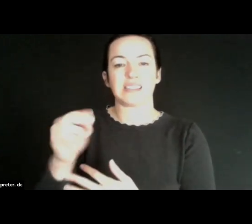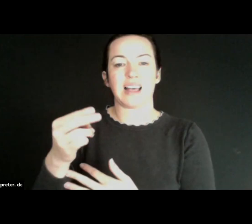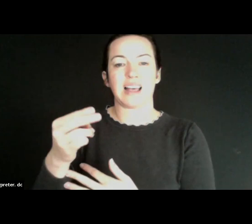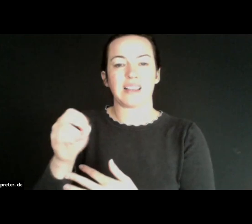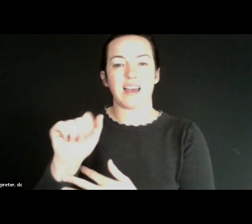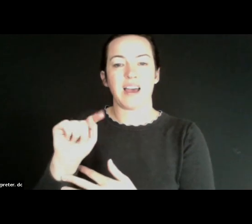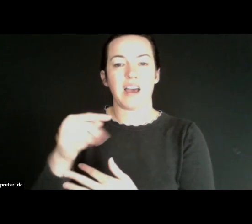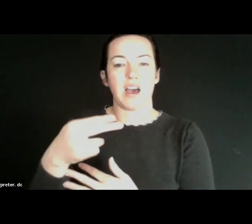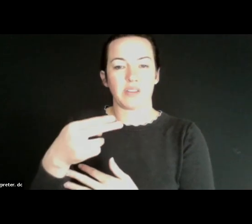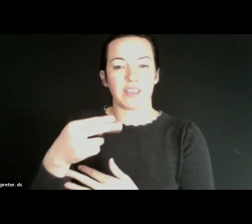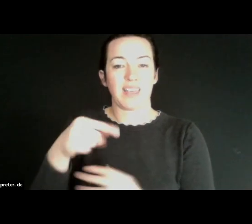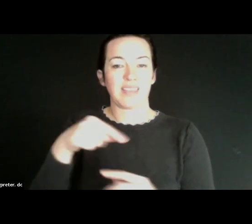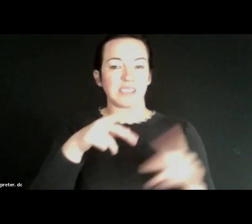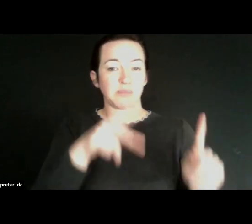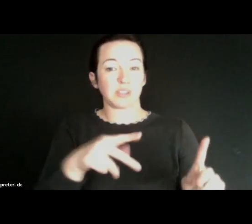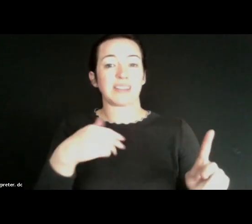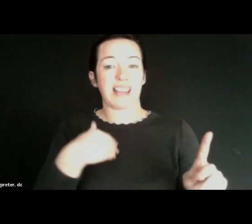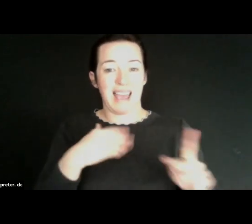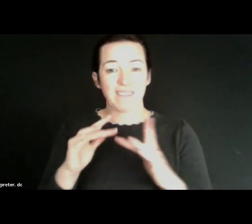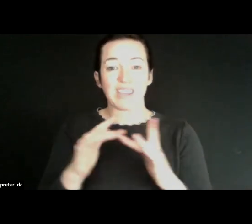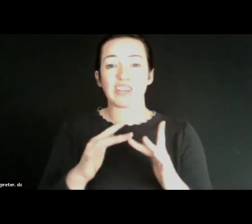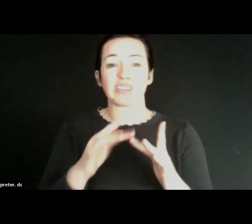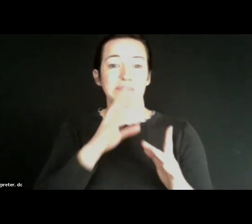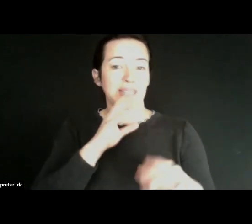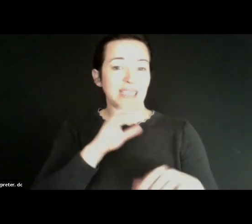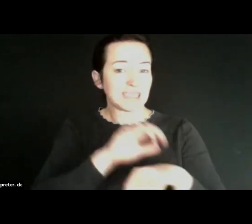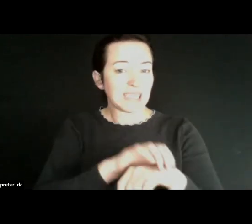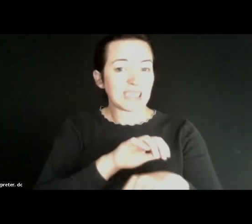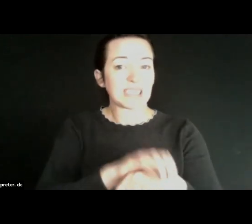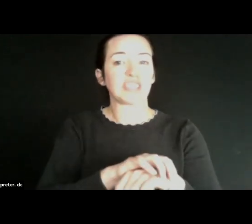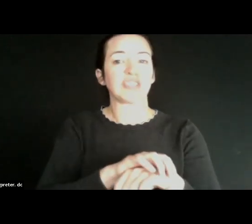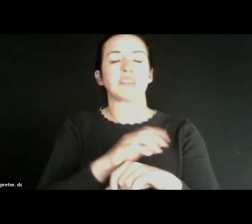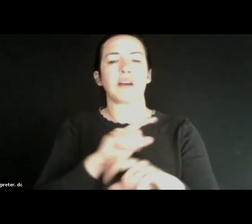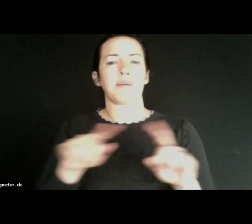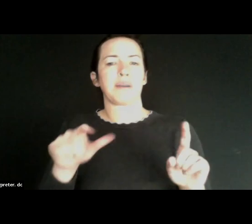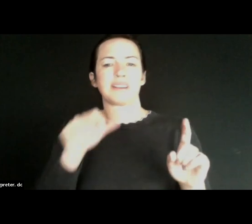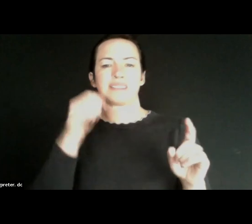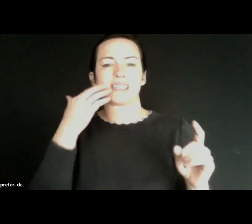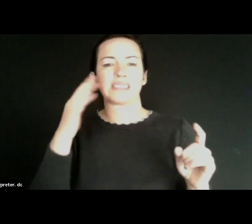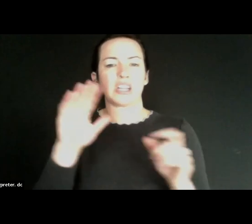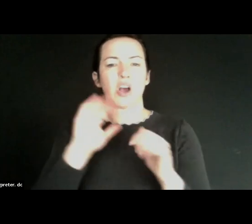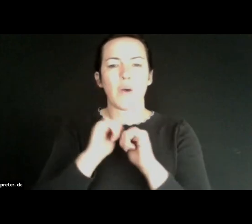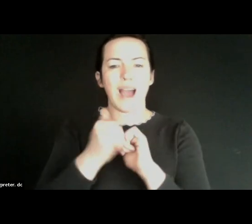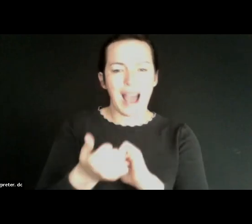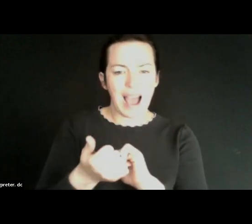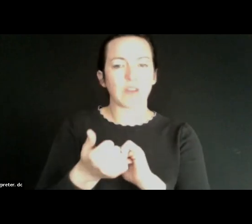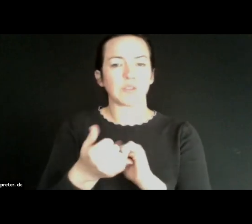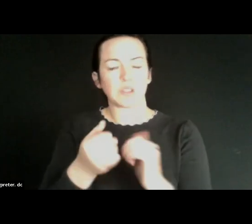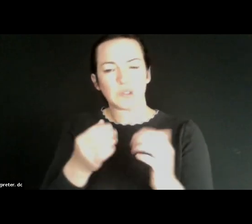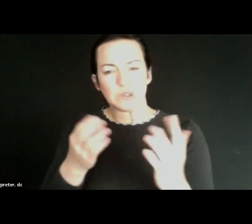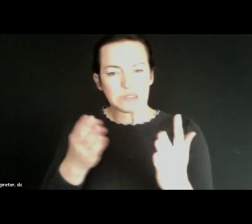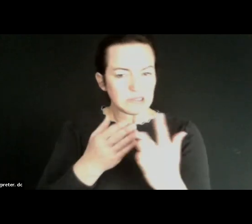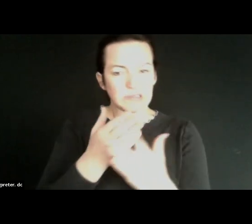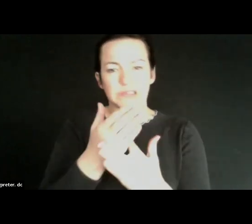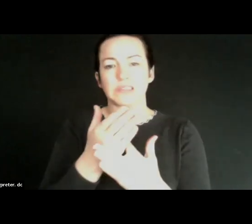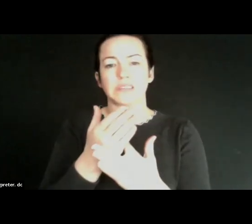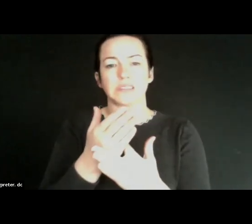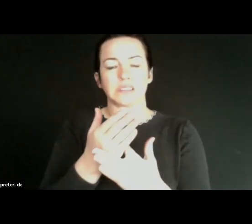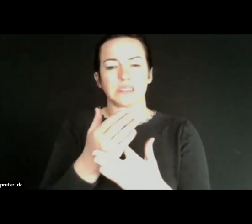a person that has Internet that speaks English. But doesn't know how to navigate the telehealth